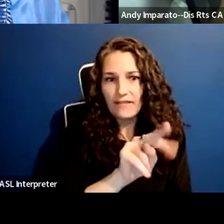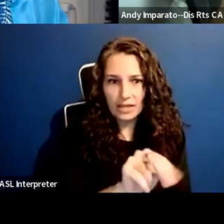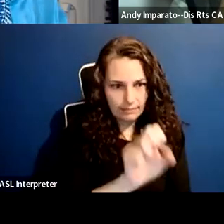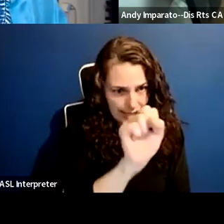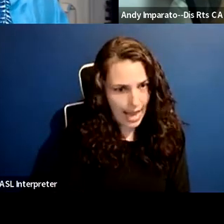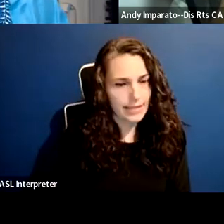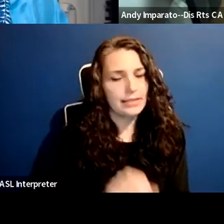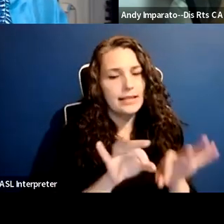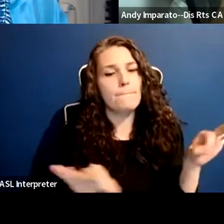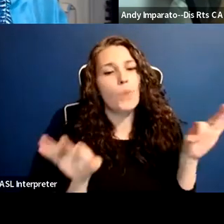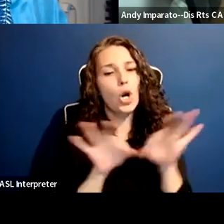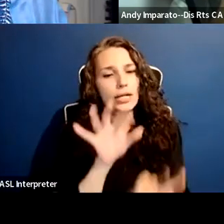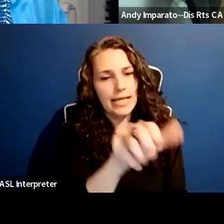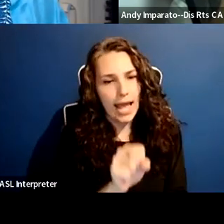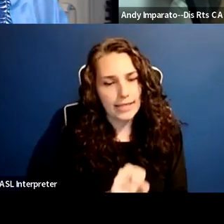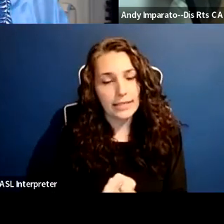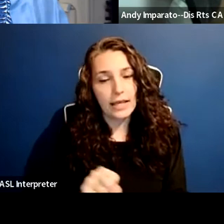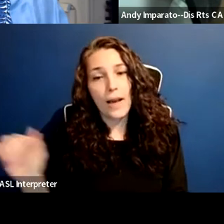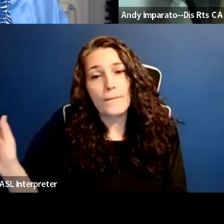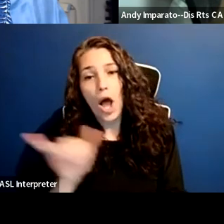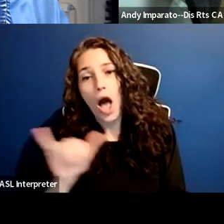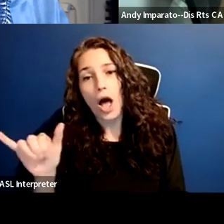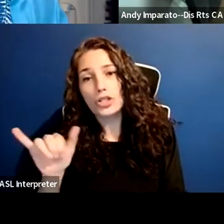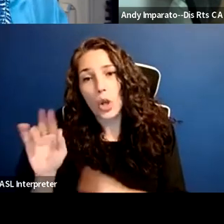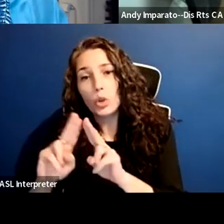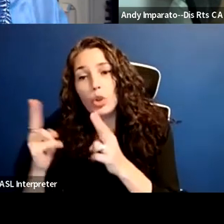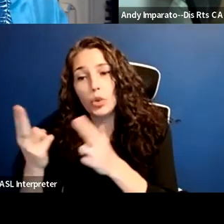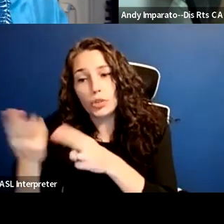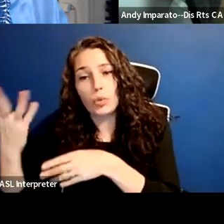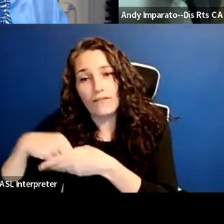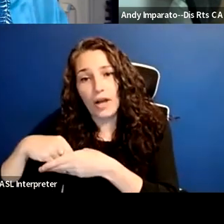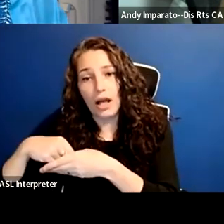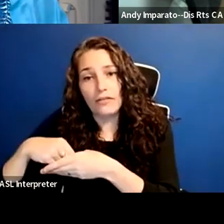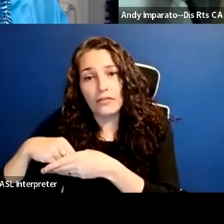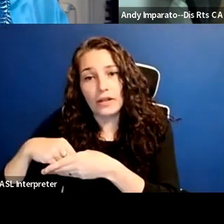and unions also have been involved to a greater or lessor degree because,